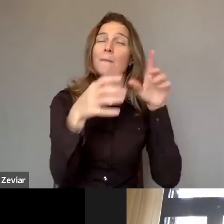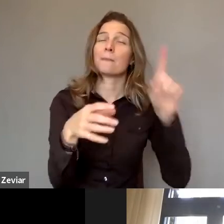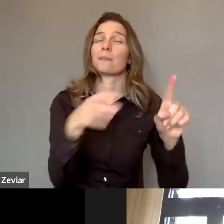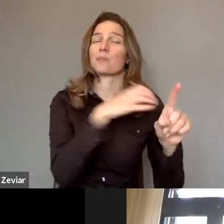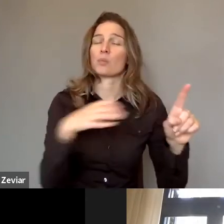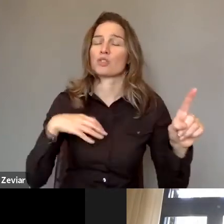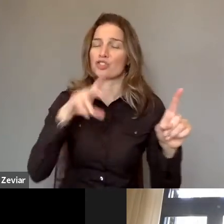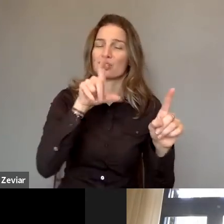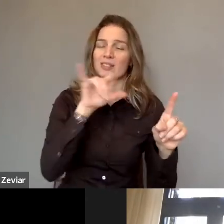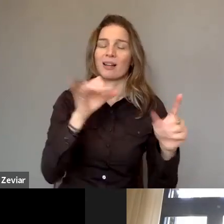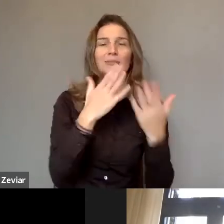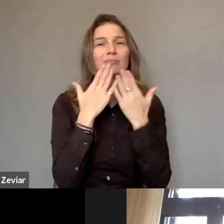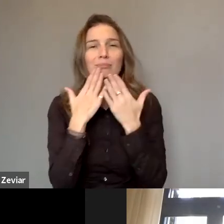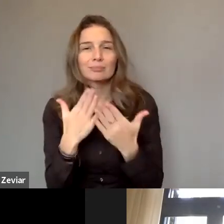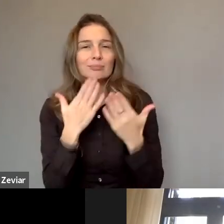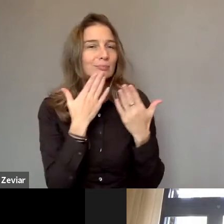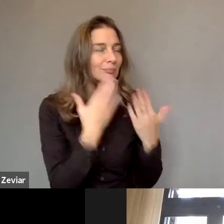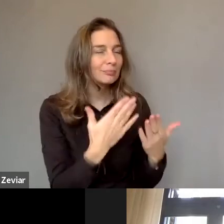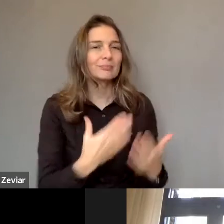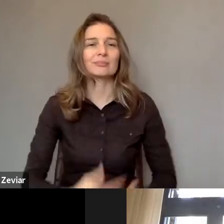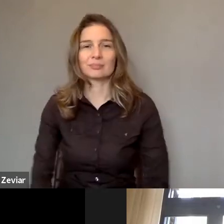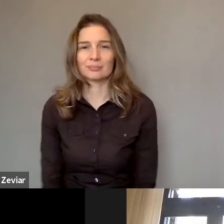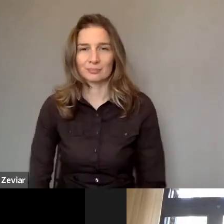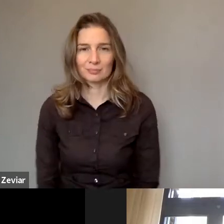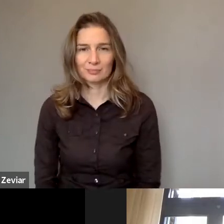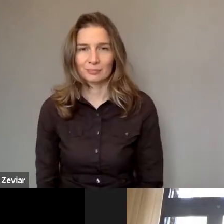Thank you very much for your intervention here today.